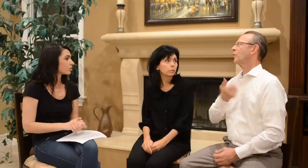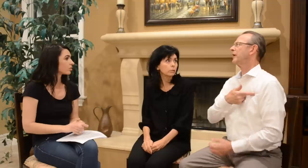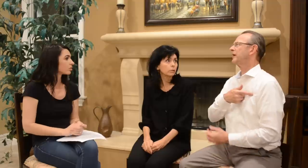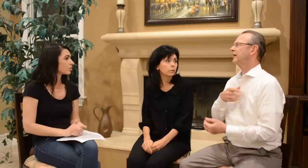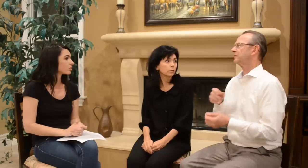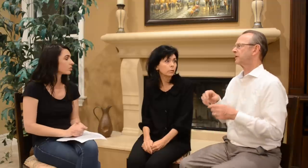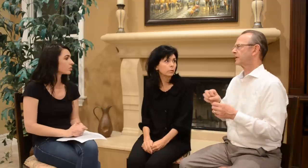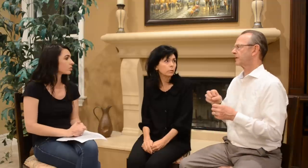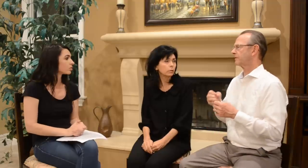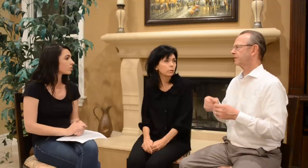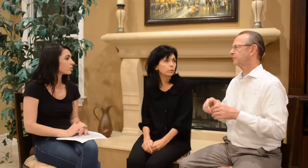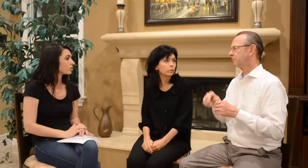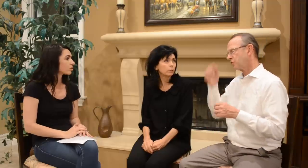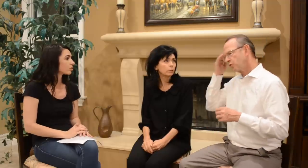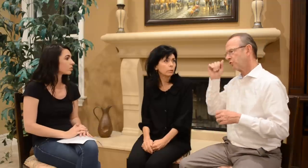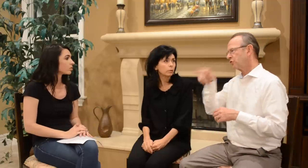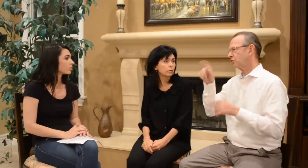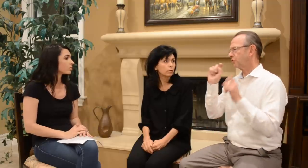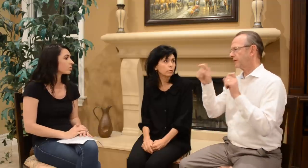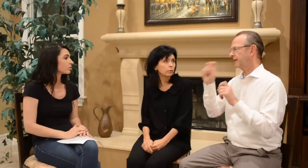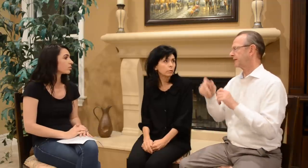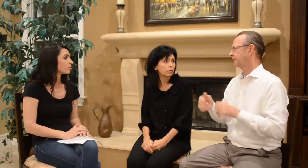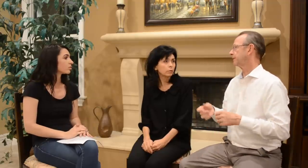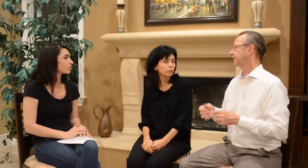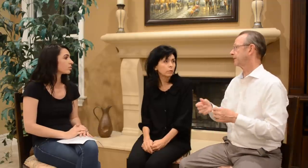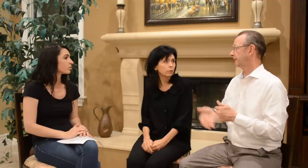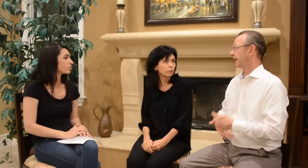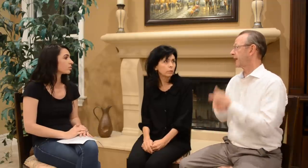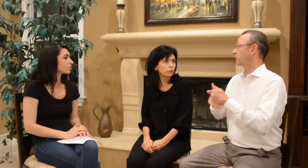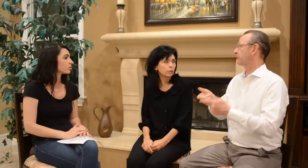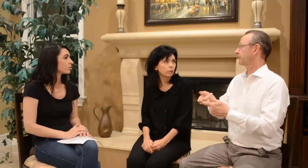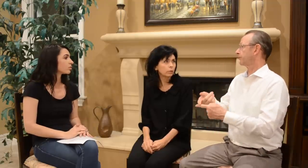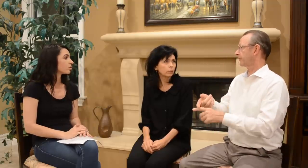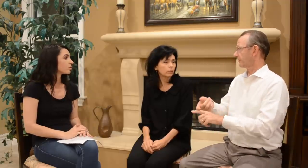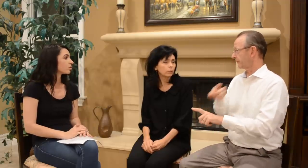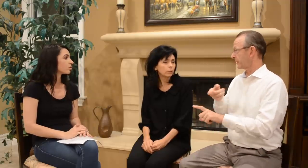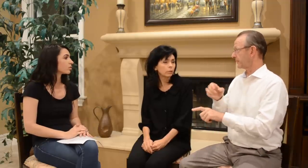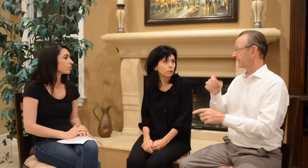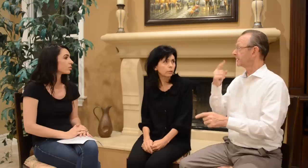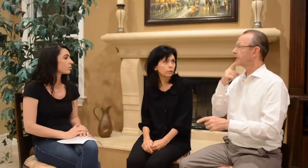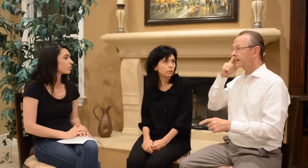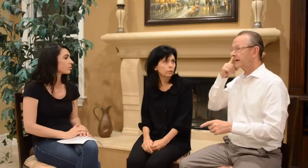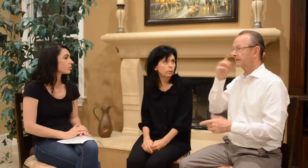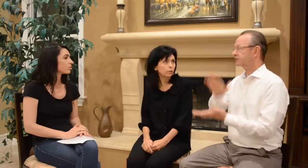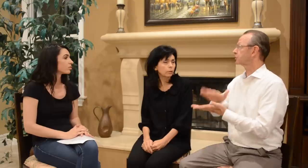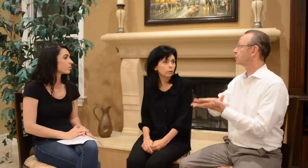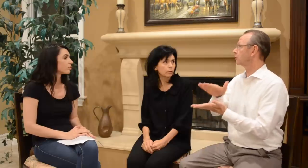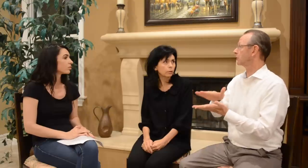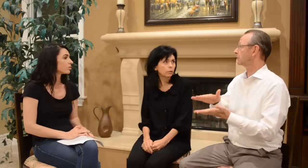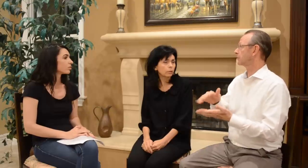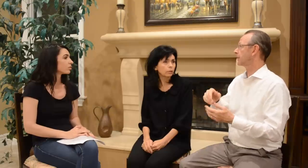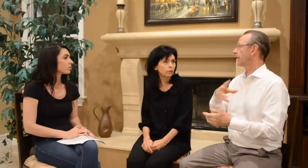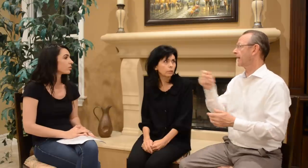We knew you needed the help from a deaf school